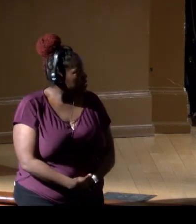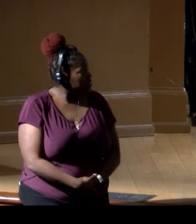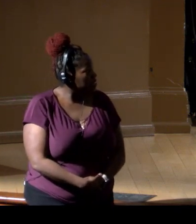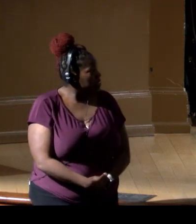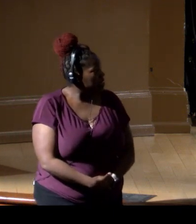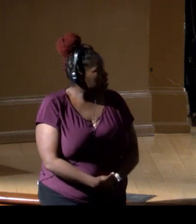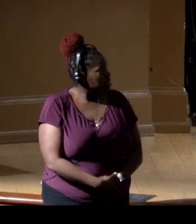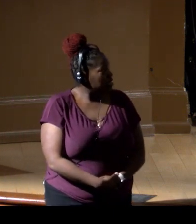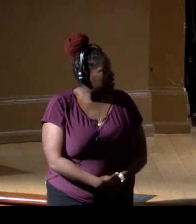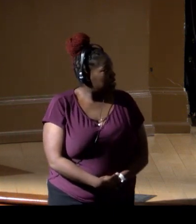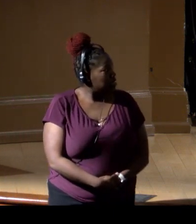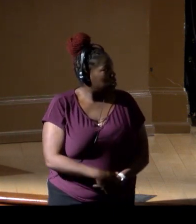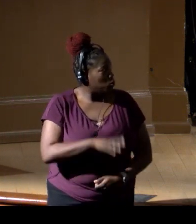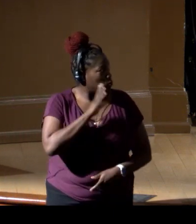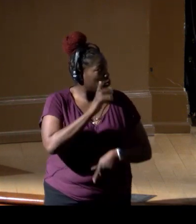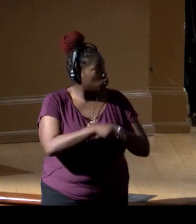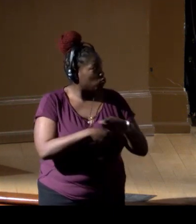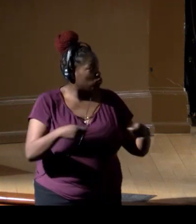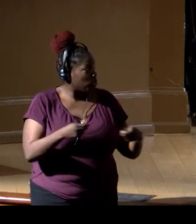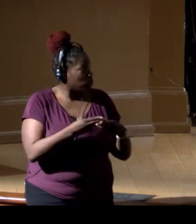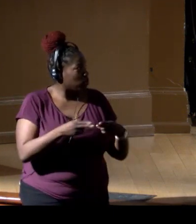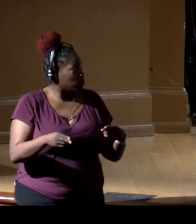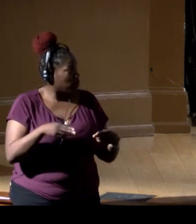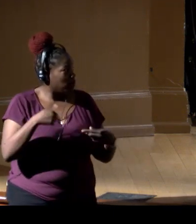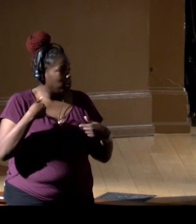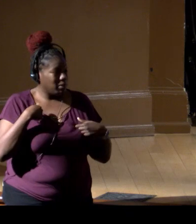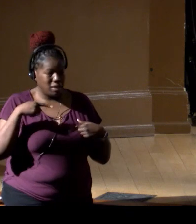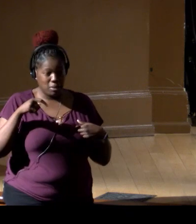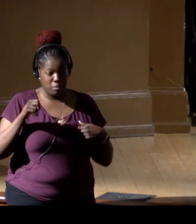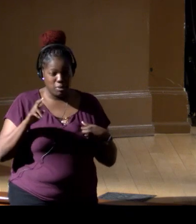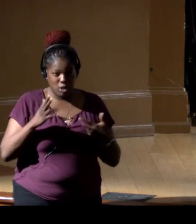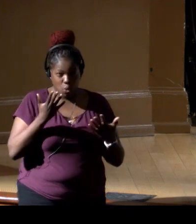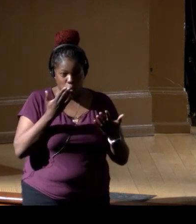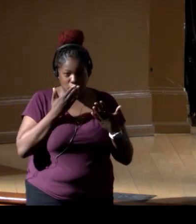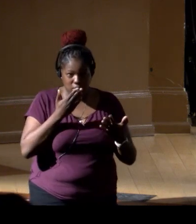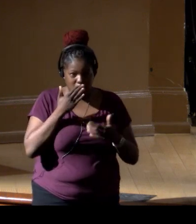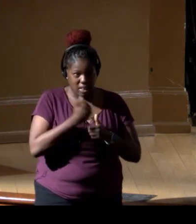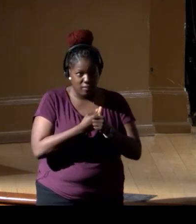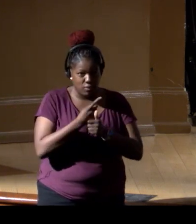So we're gonna wrap up really quickly, Peter and I. I just wanna say thank you to everybody again